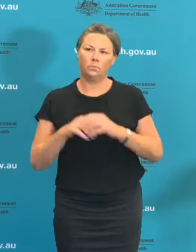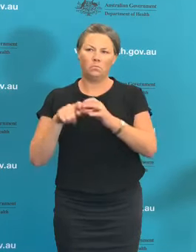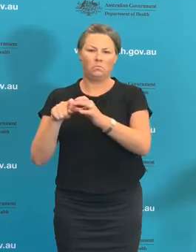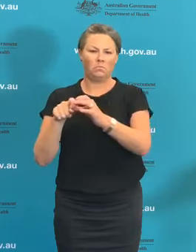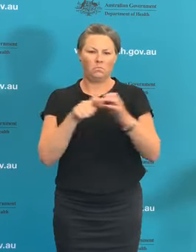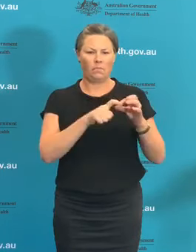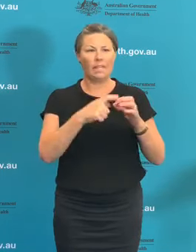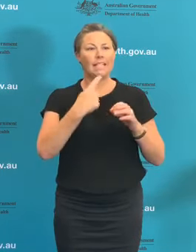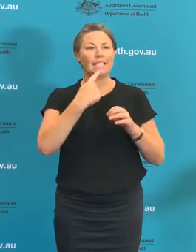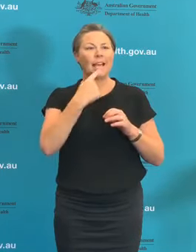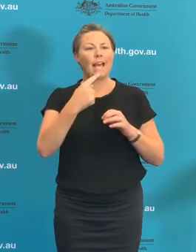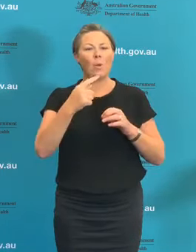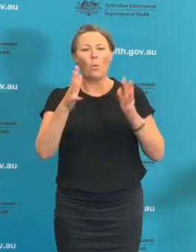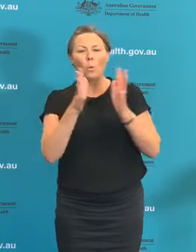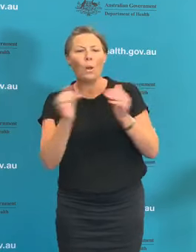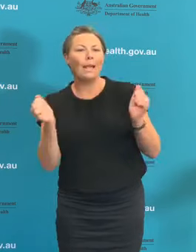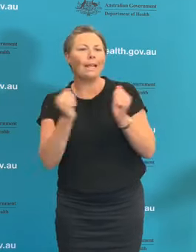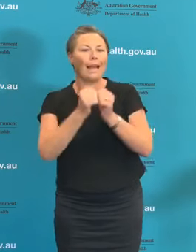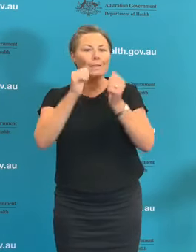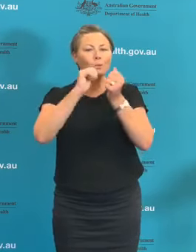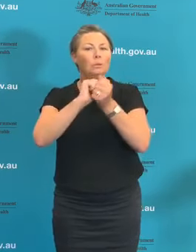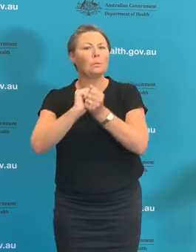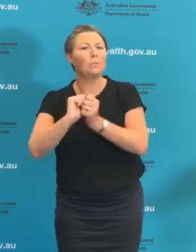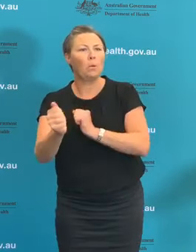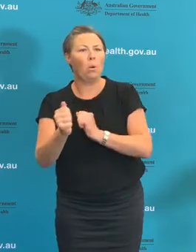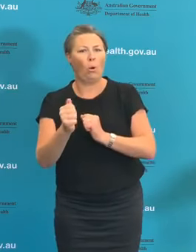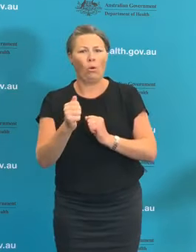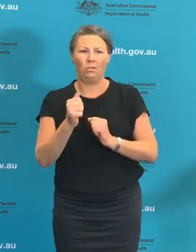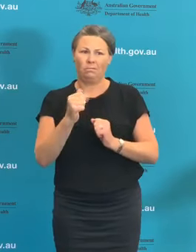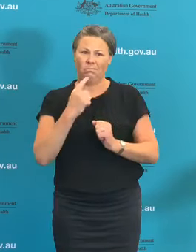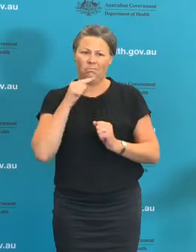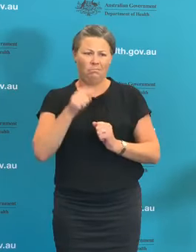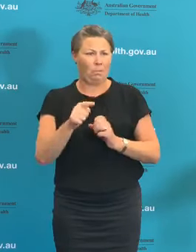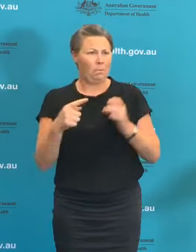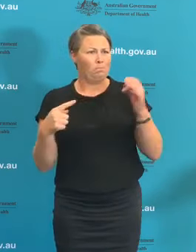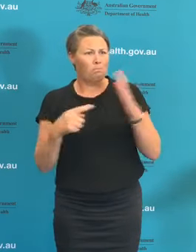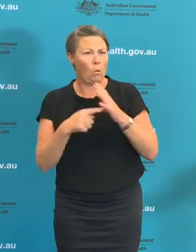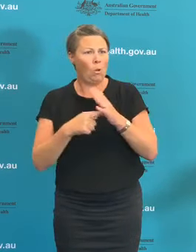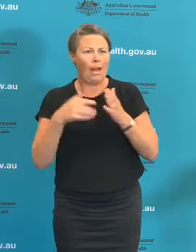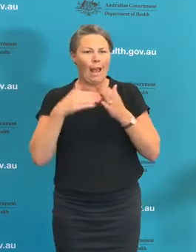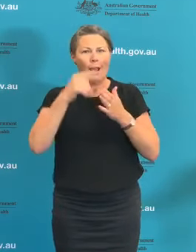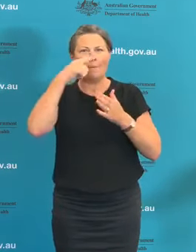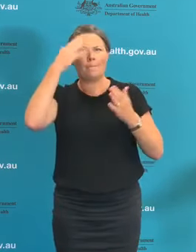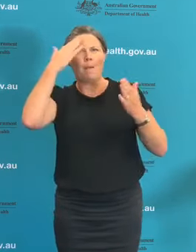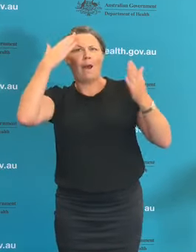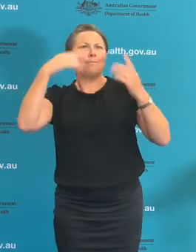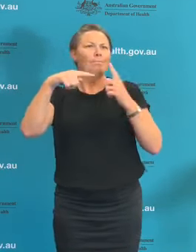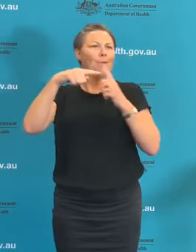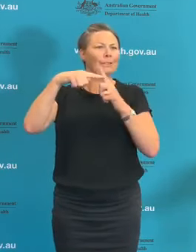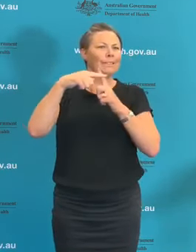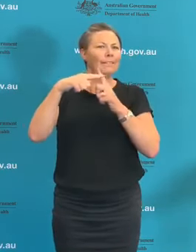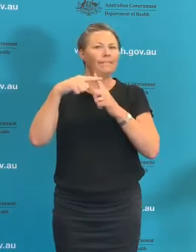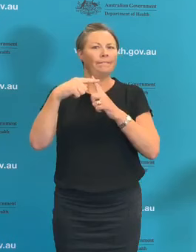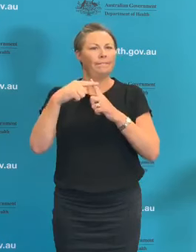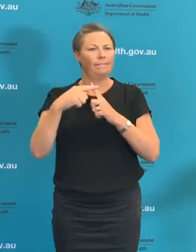was an area that had particular benefit health-wise and mental health to restarting as soon as possible.